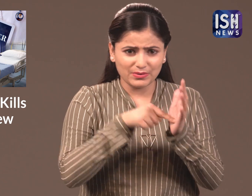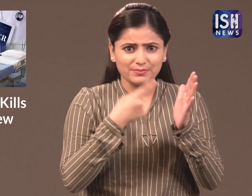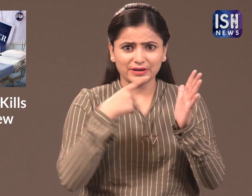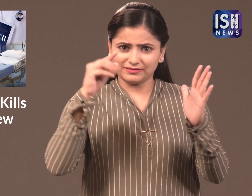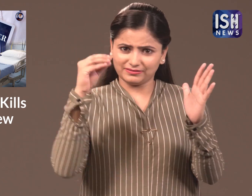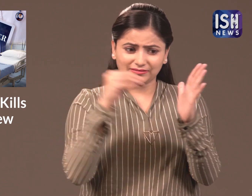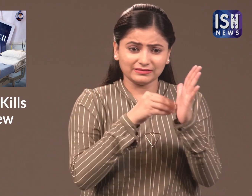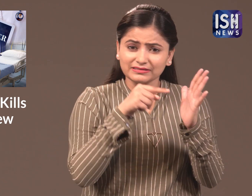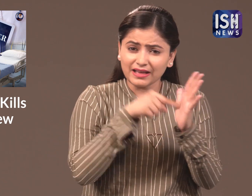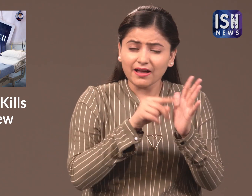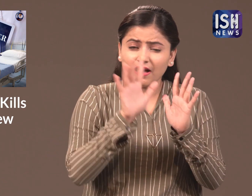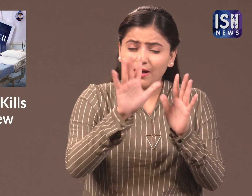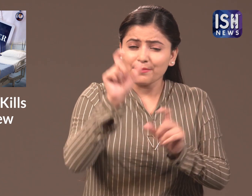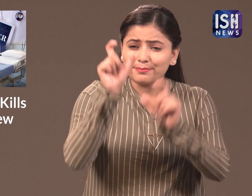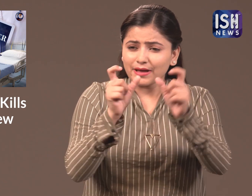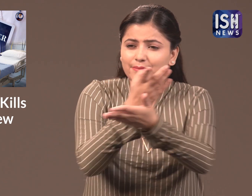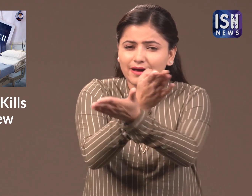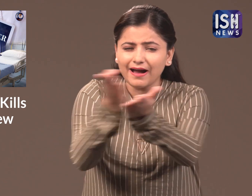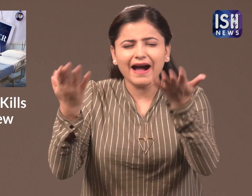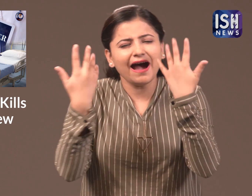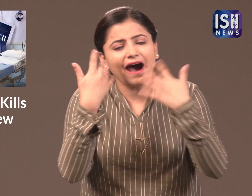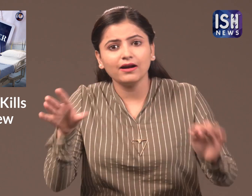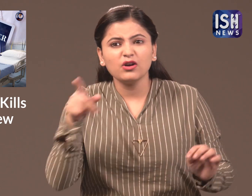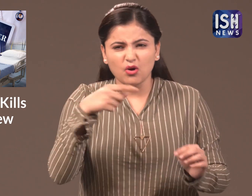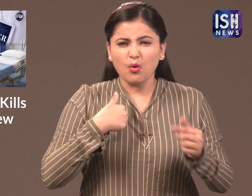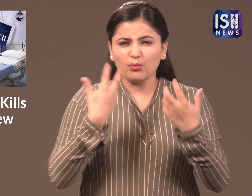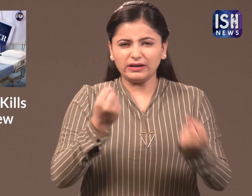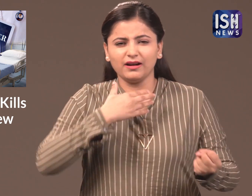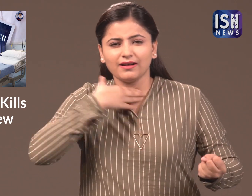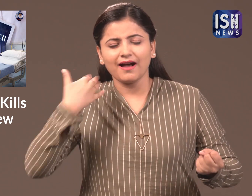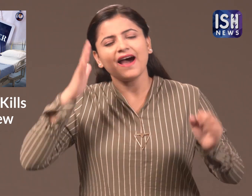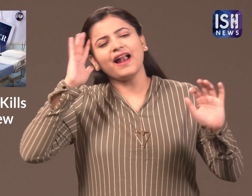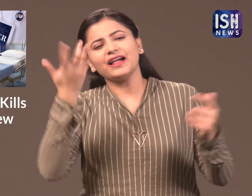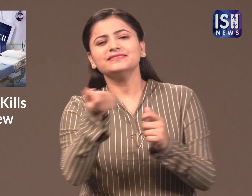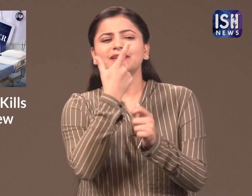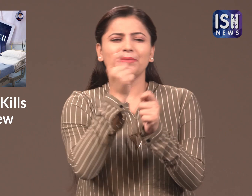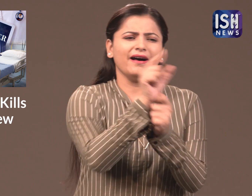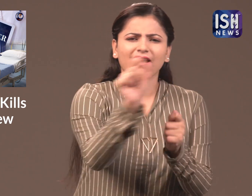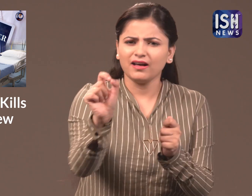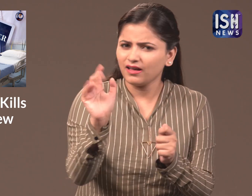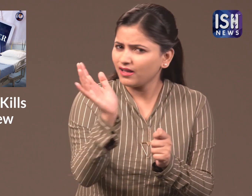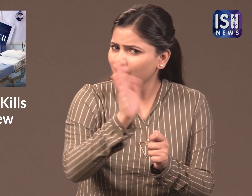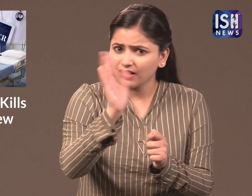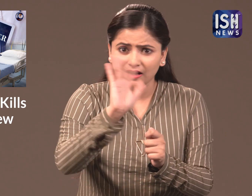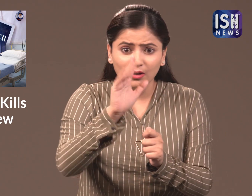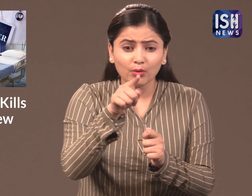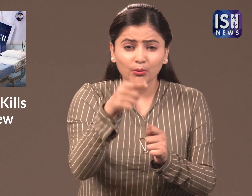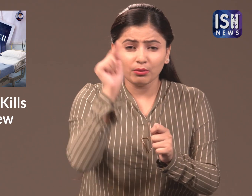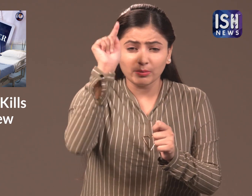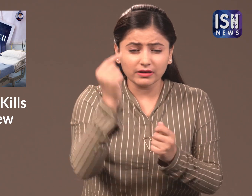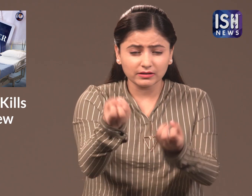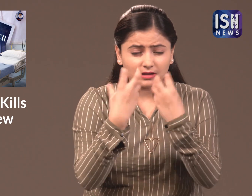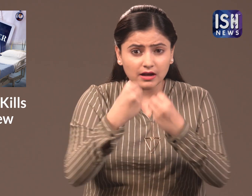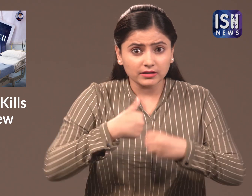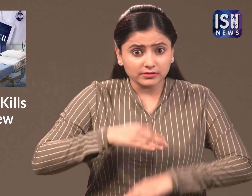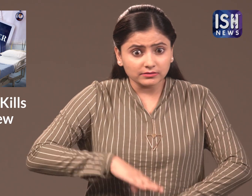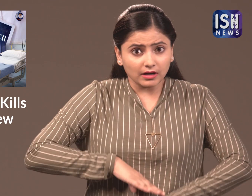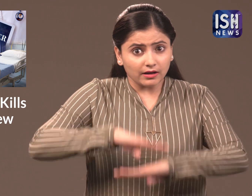they said that it will not give everyone access to drugs to end their lives only